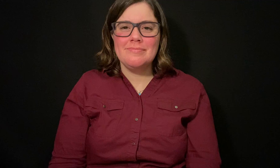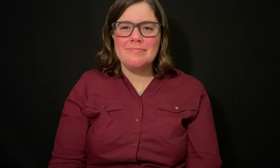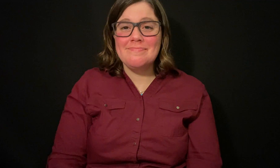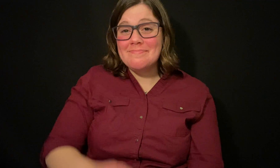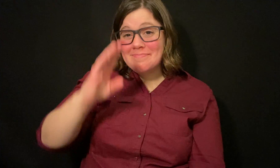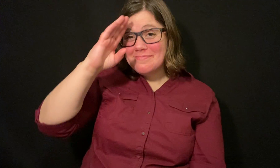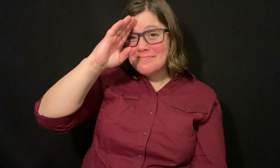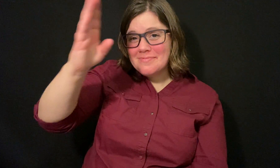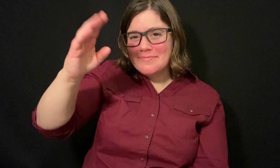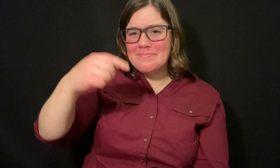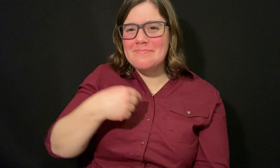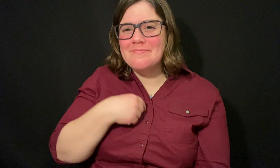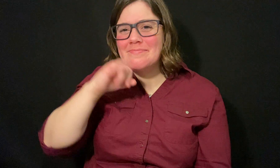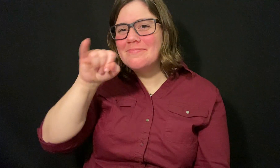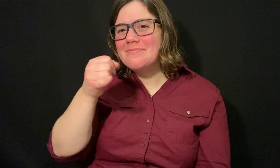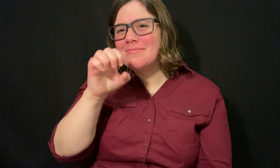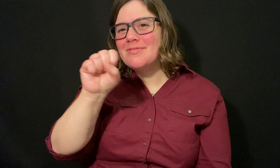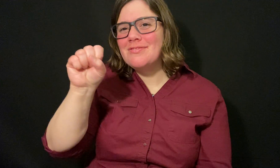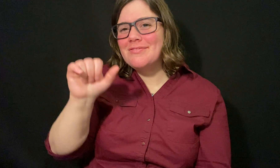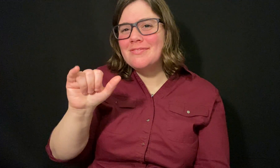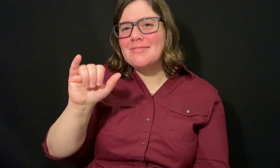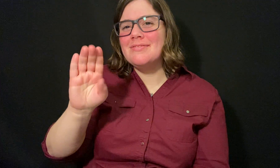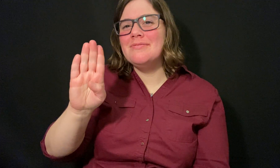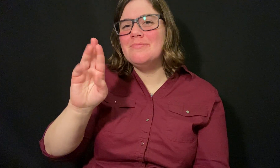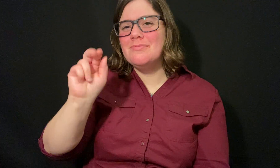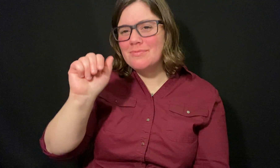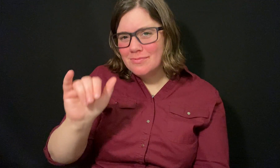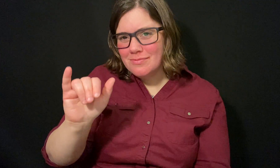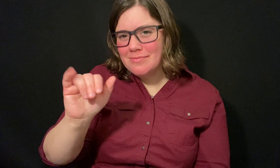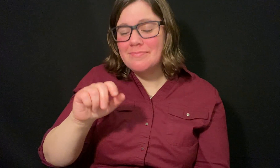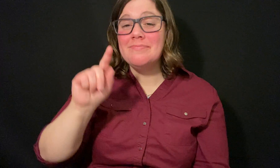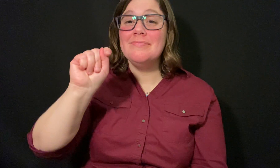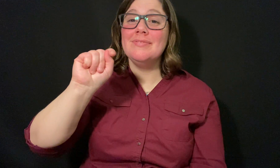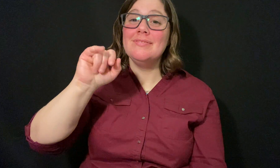Hello I'm Jessy Bray Tip of the Week Topic: